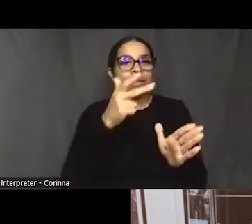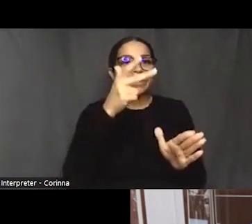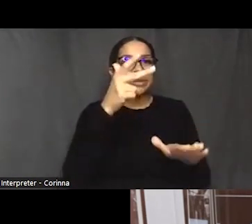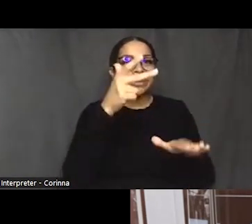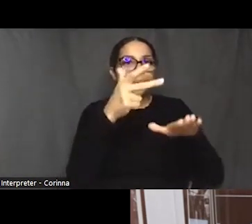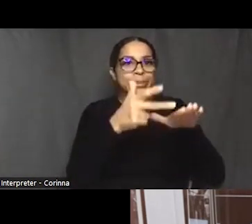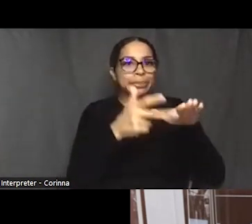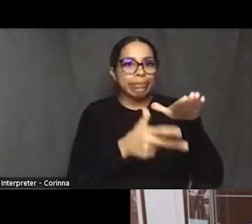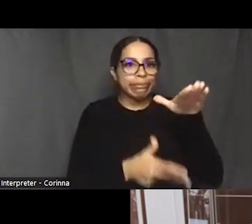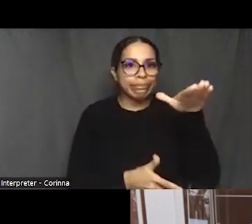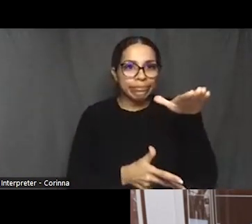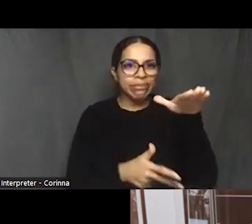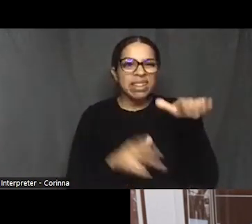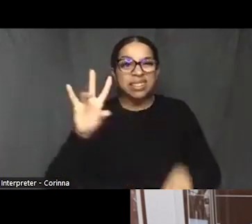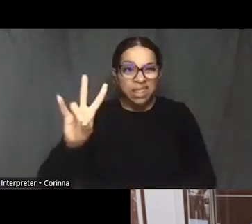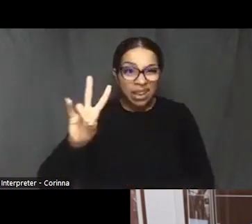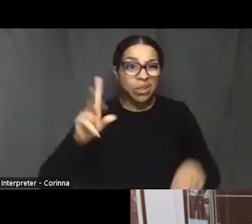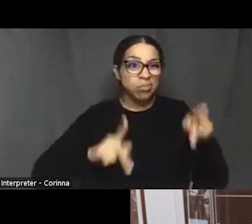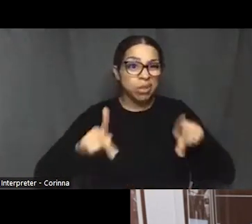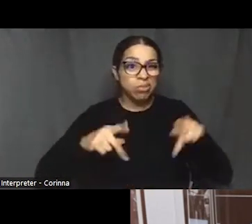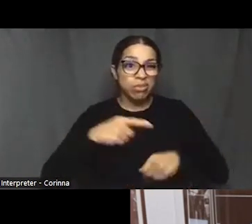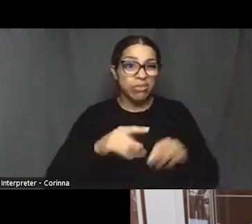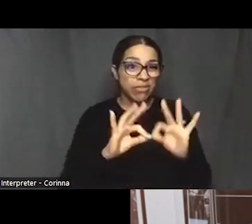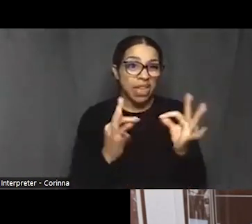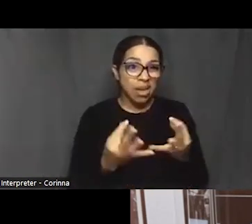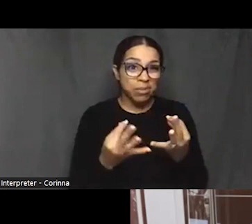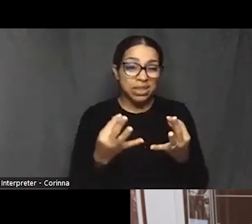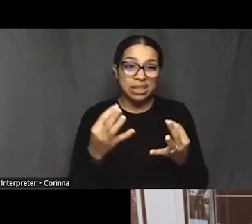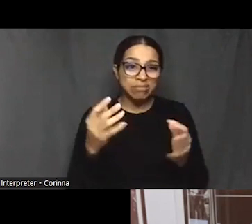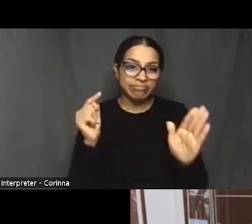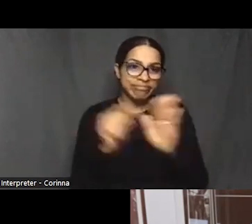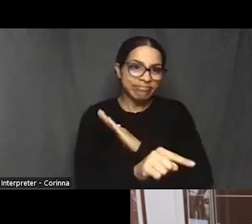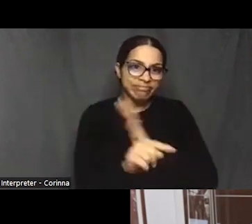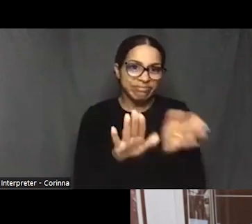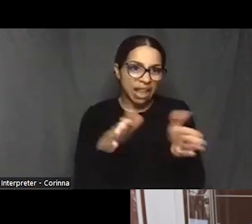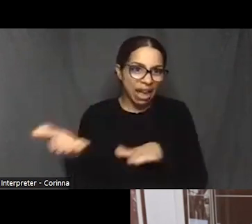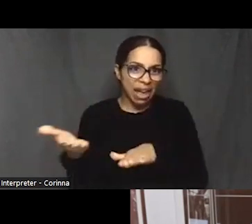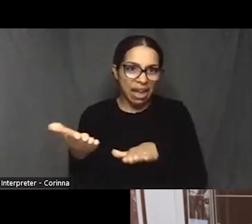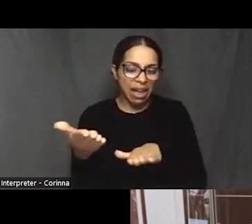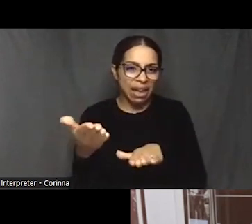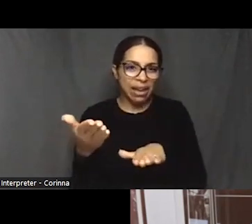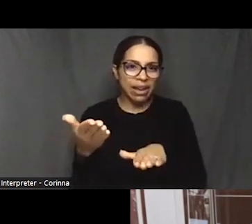William Wallace was supposed to be on the boat that day, but his brother was on